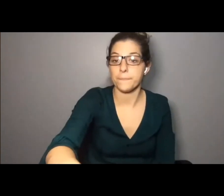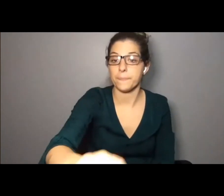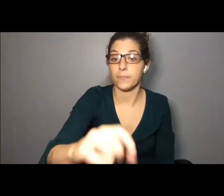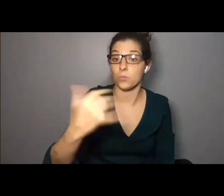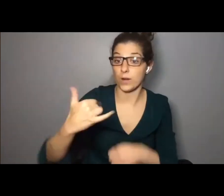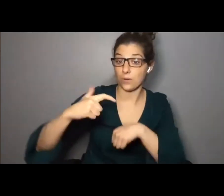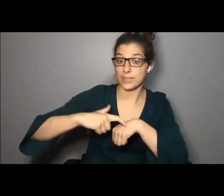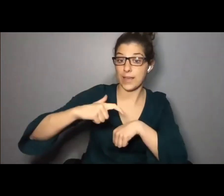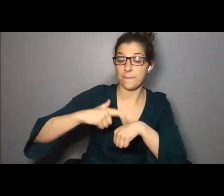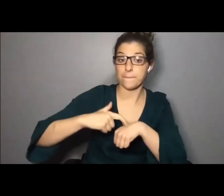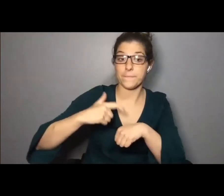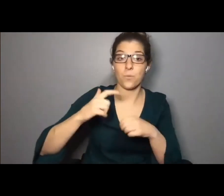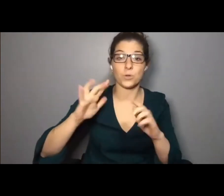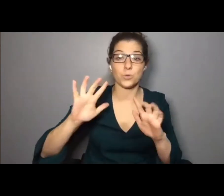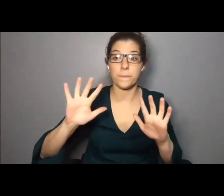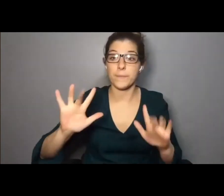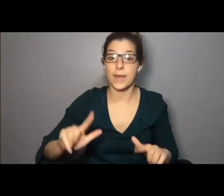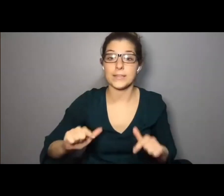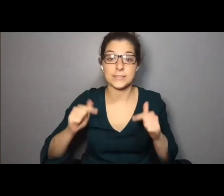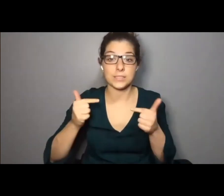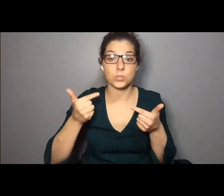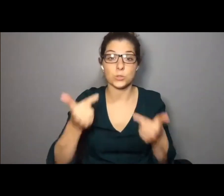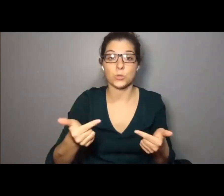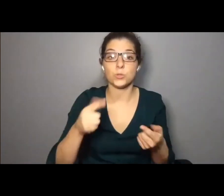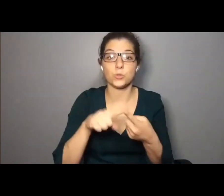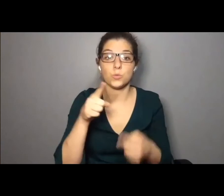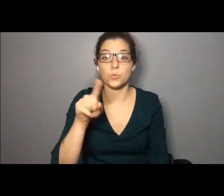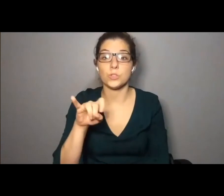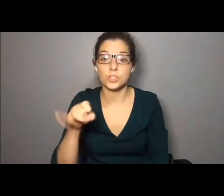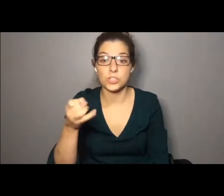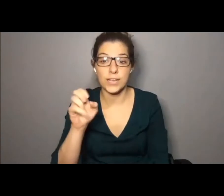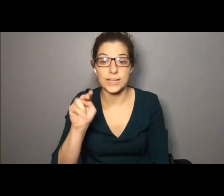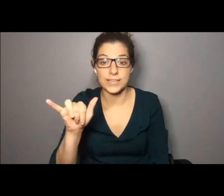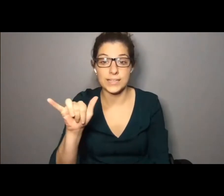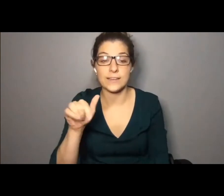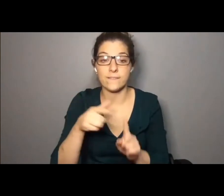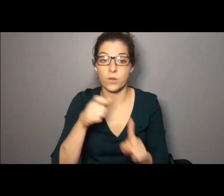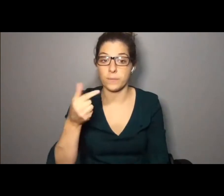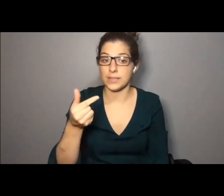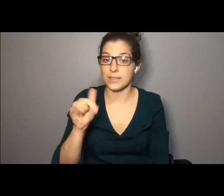Given the time, I would like to pass things on to Jenny from Gibney,